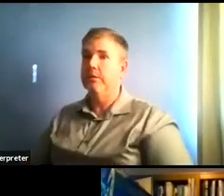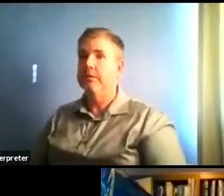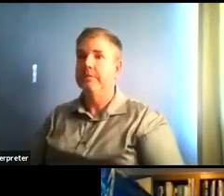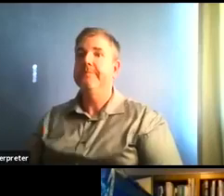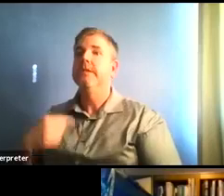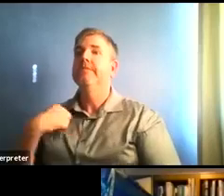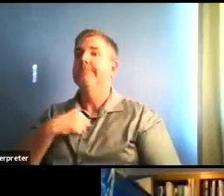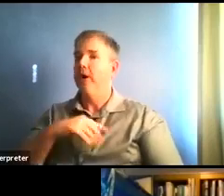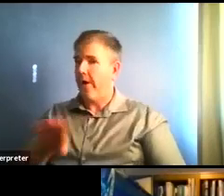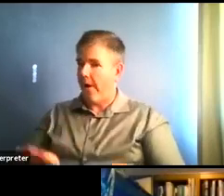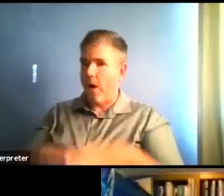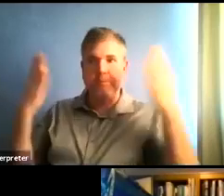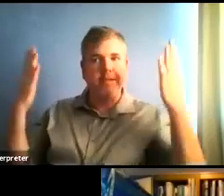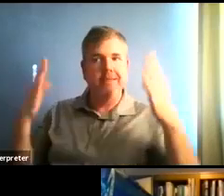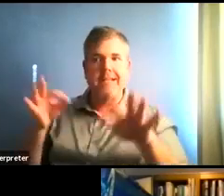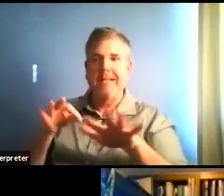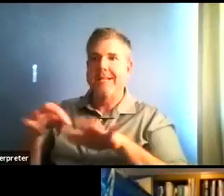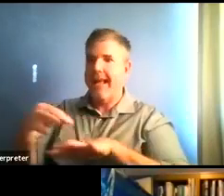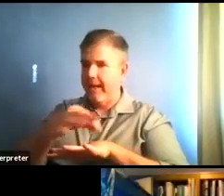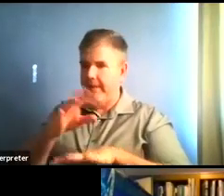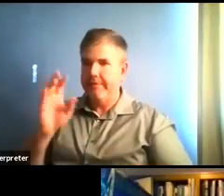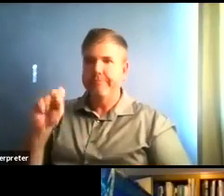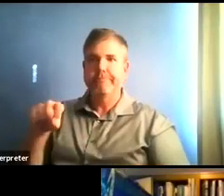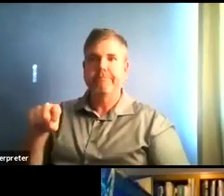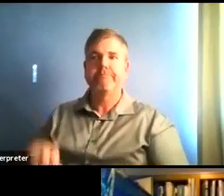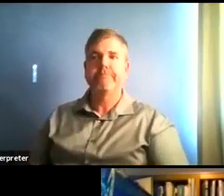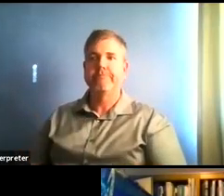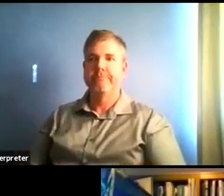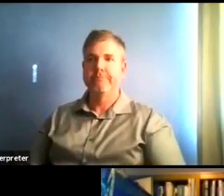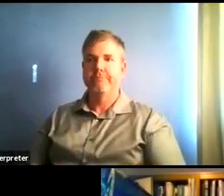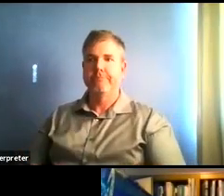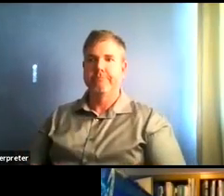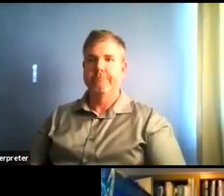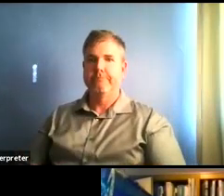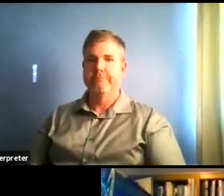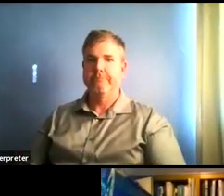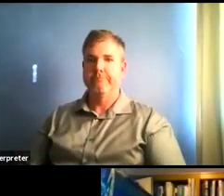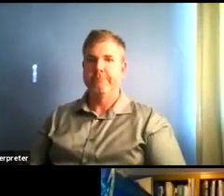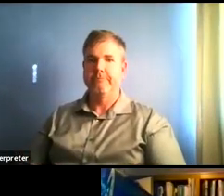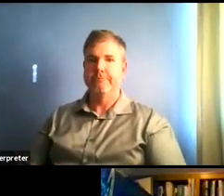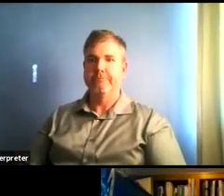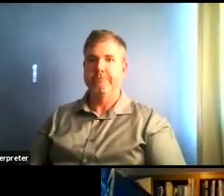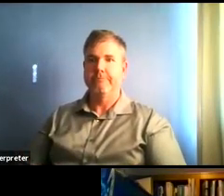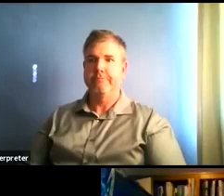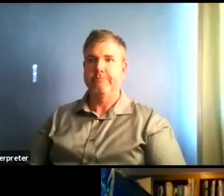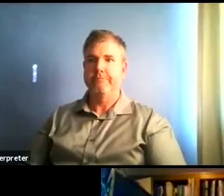changes as we move from here to here and as the governor approves. All right.